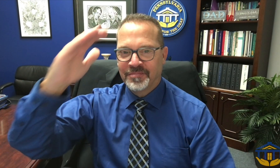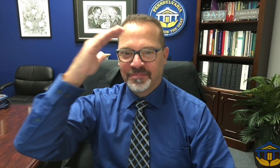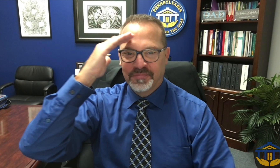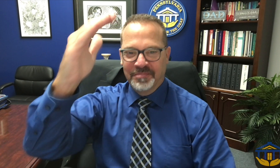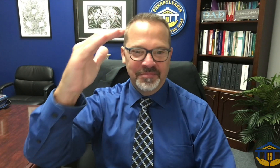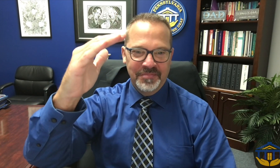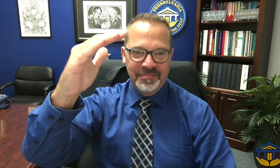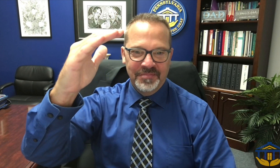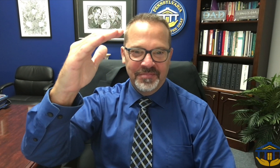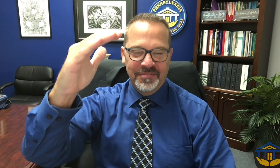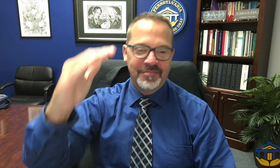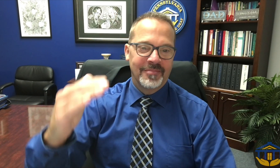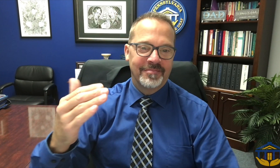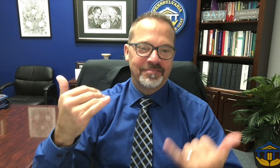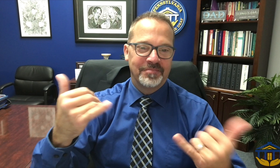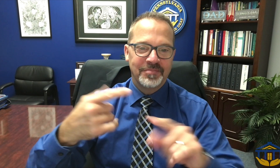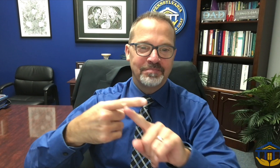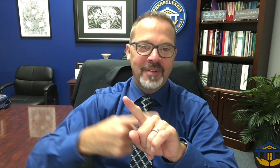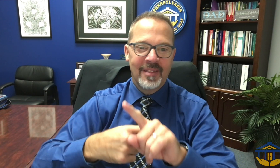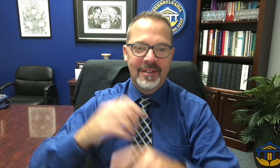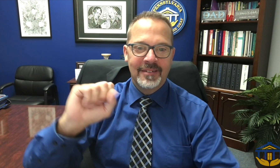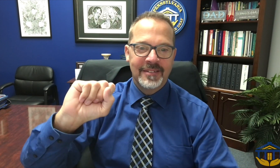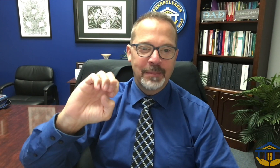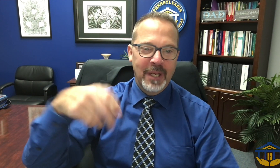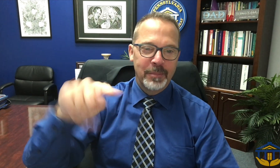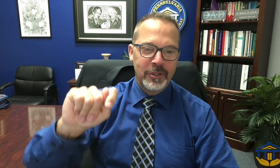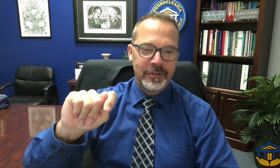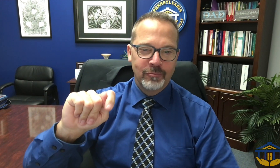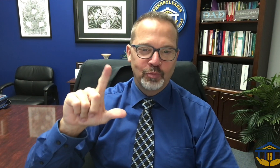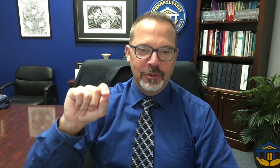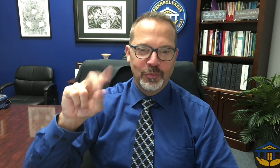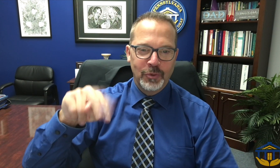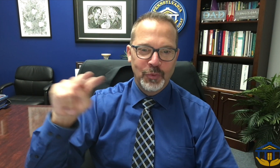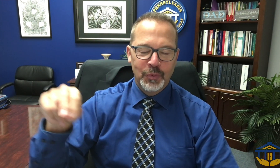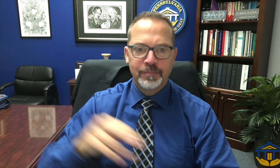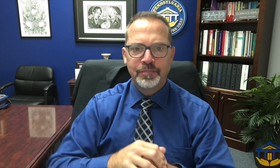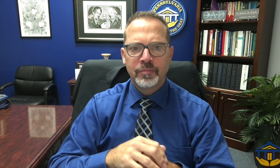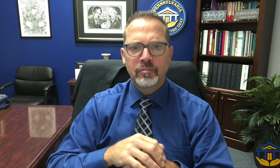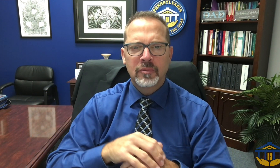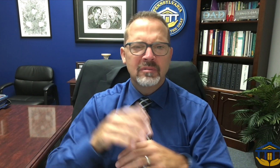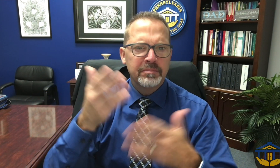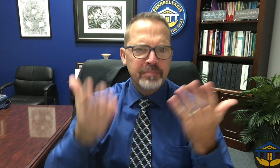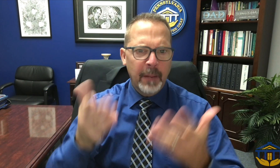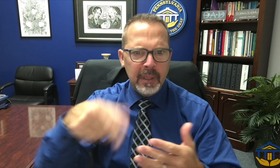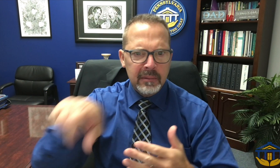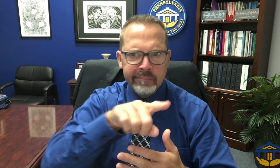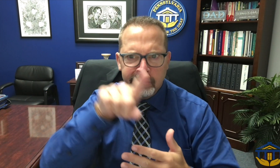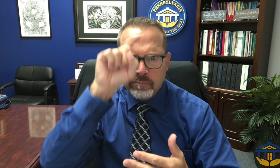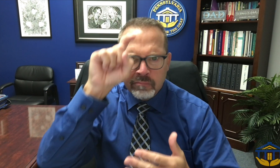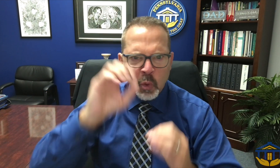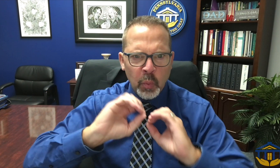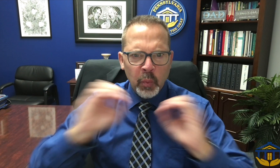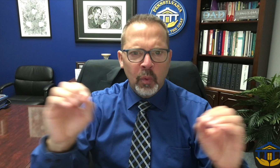Hello everyone. This is my vlog for September 2022. You may be wondering why there was no